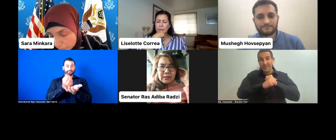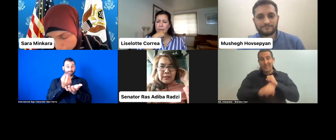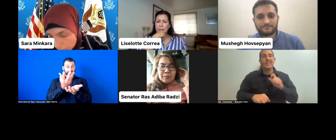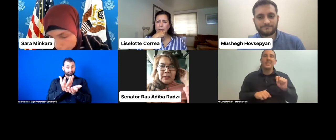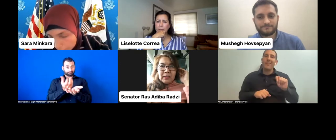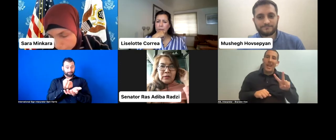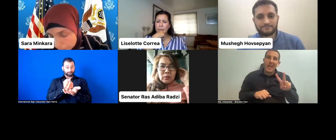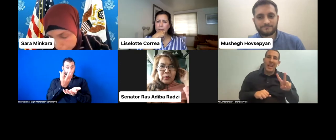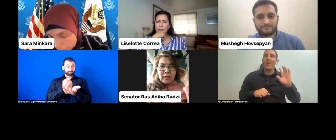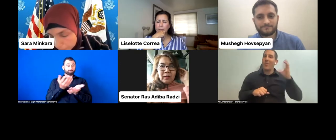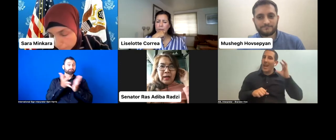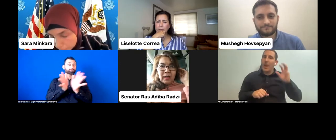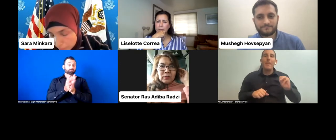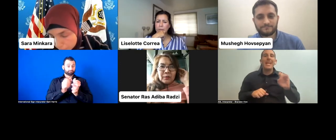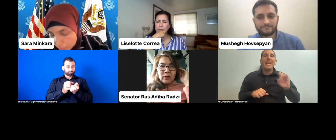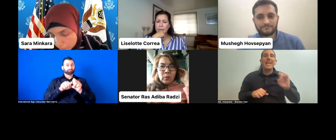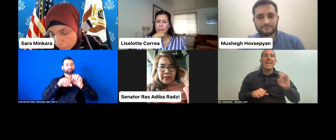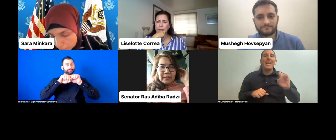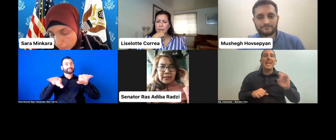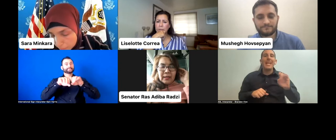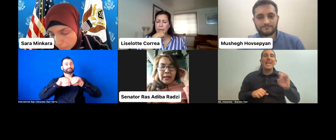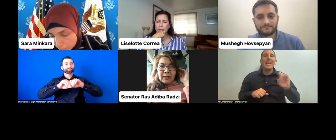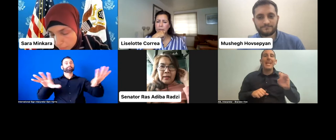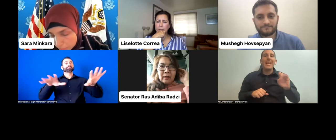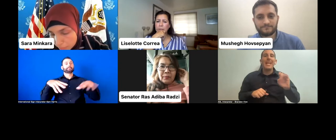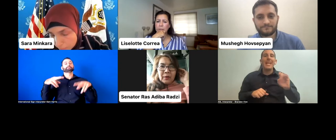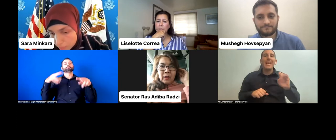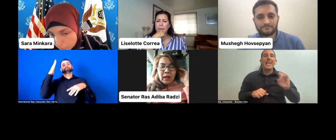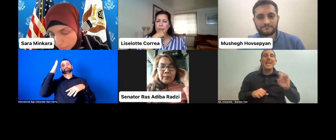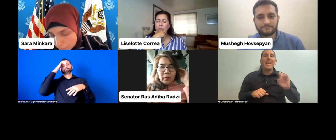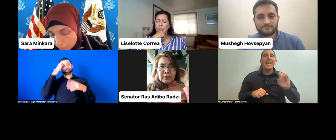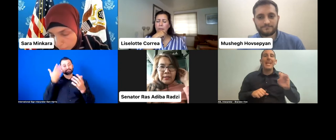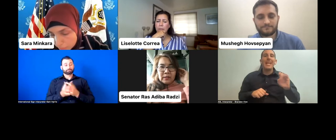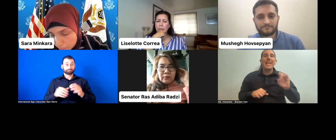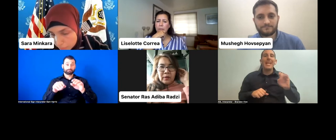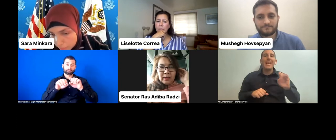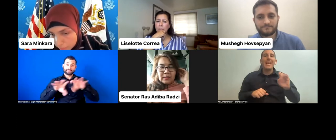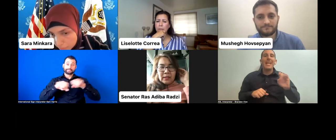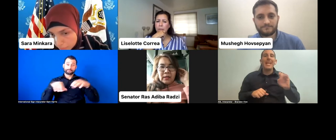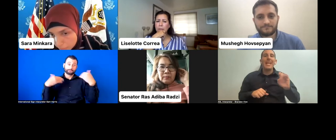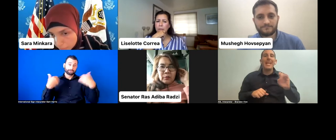The media needs to know about how to create awareness and how important it is for us to have